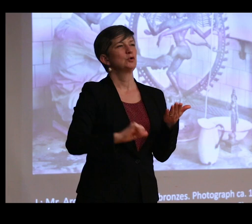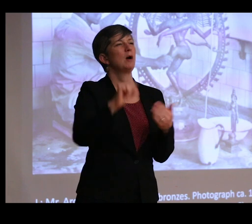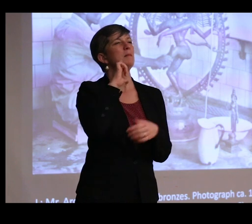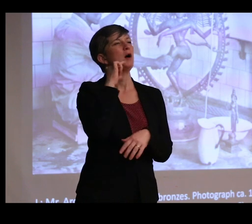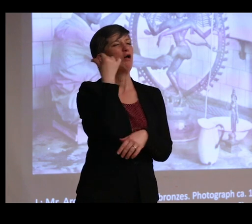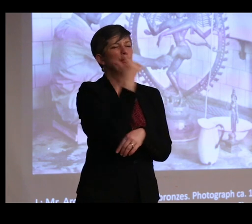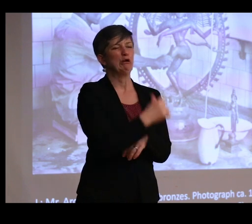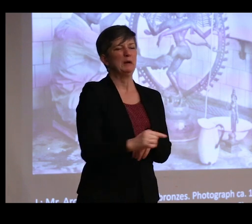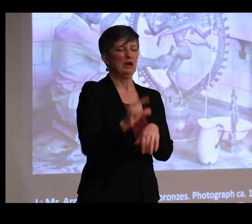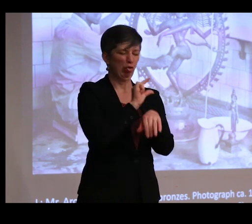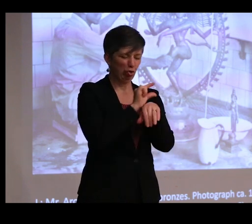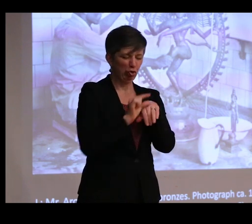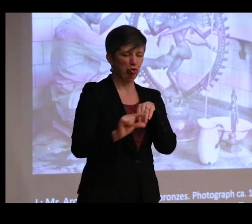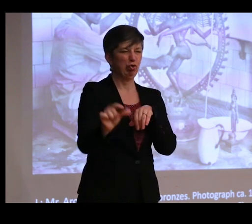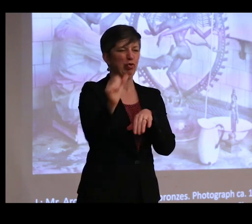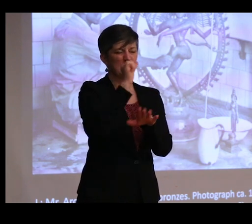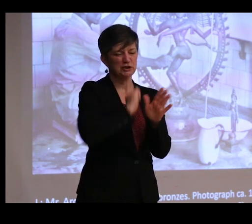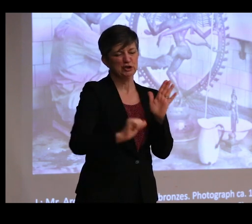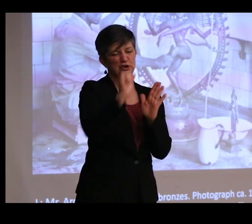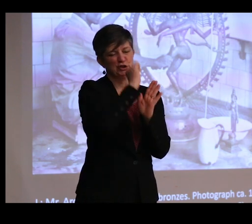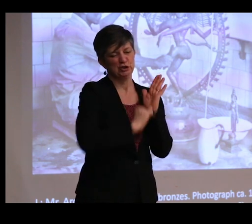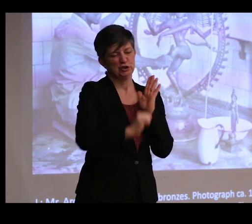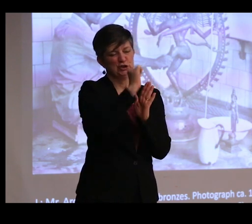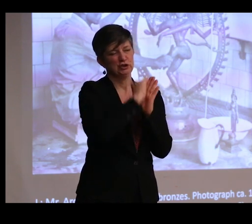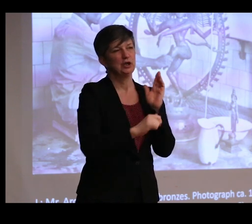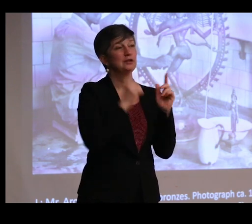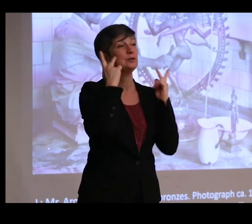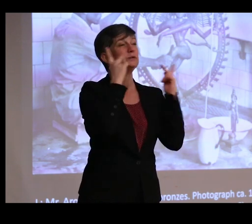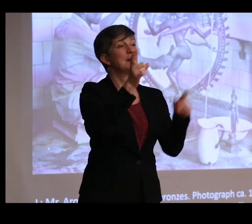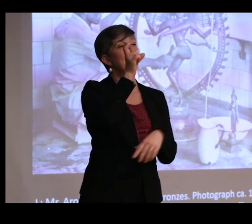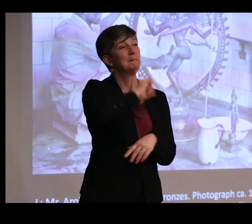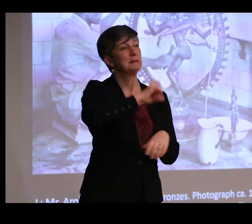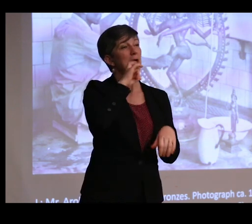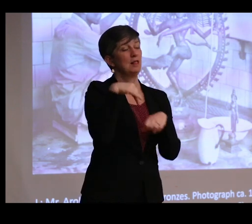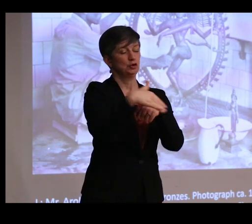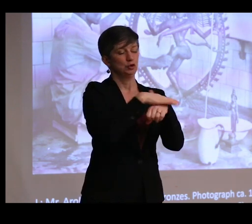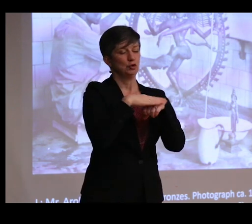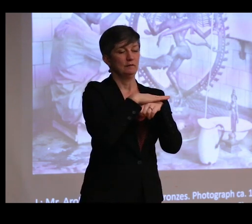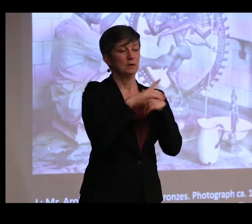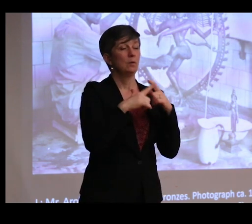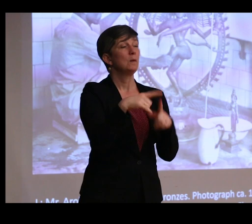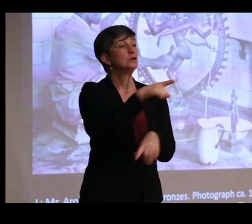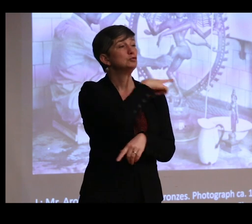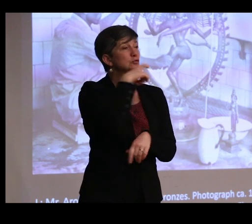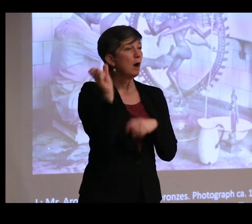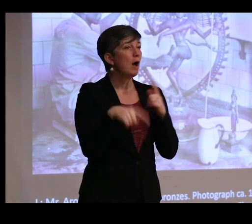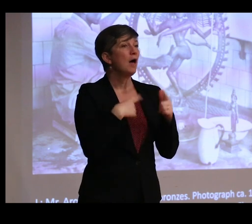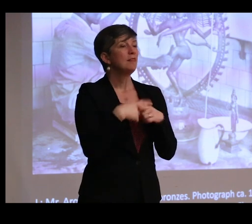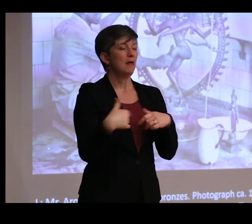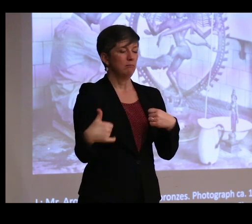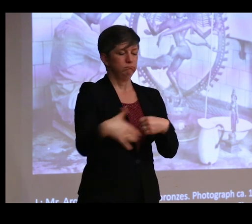that covered them until he recovered a metallic surface." Once dry, the bronzes were then coated with wax